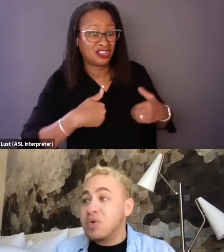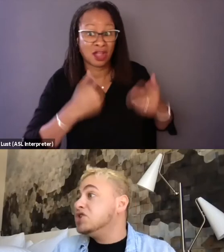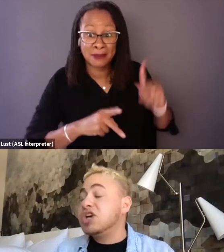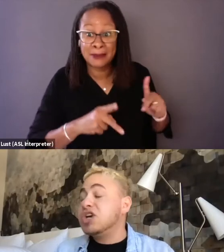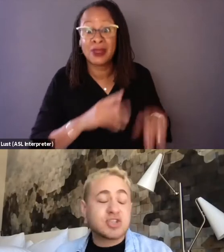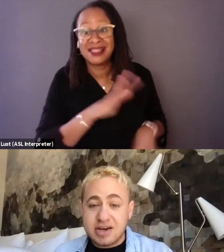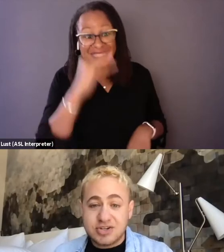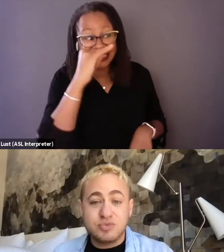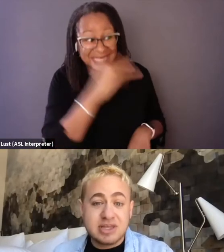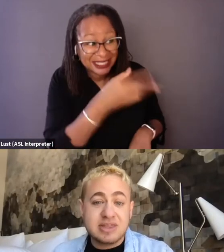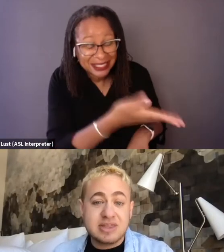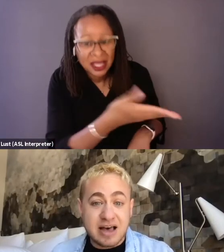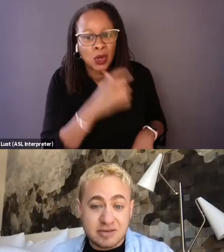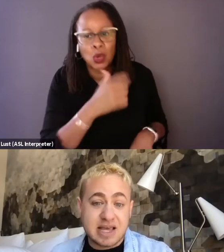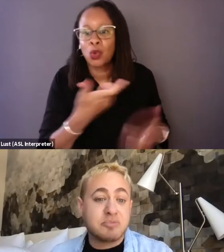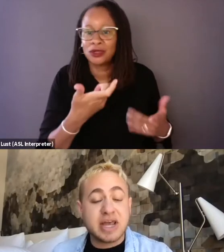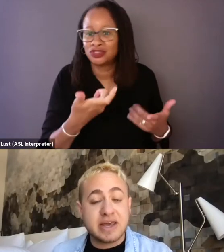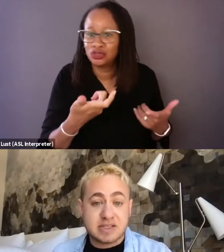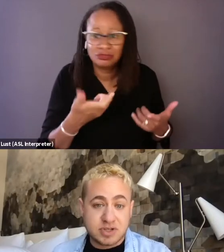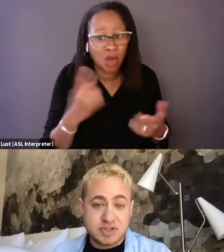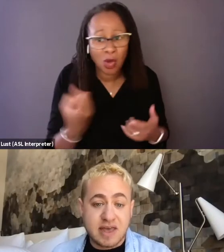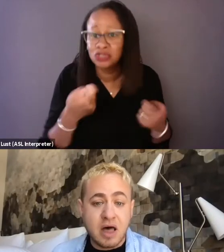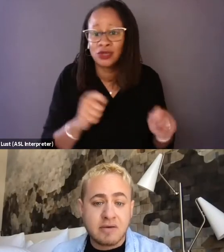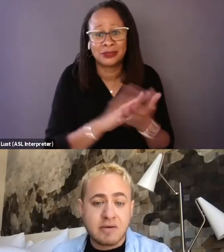who are just trying to be themselves and play the sports that they love.